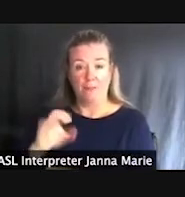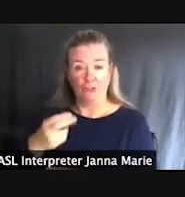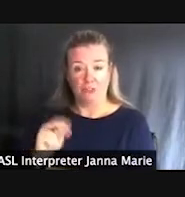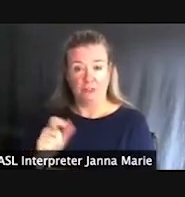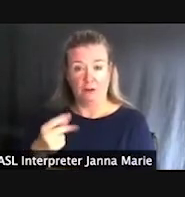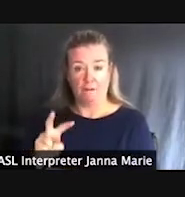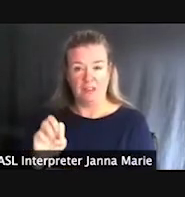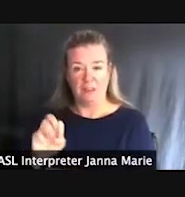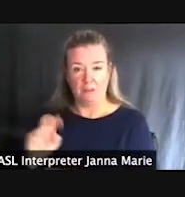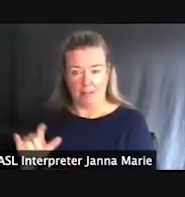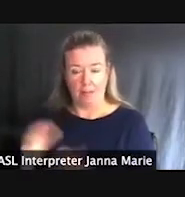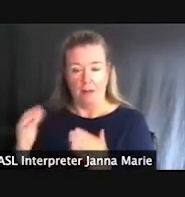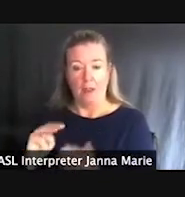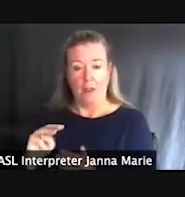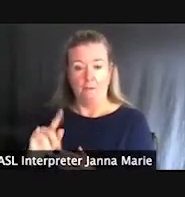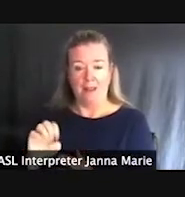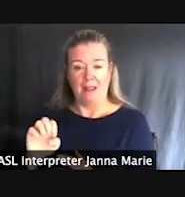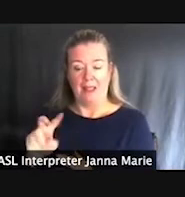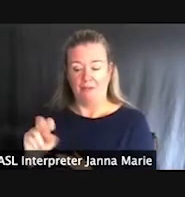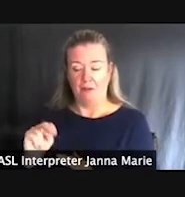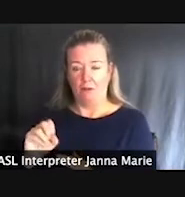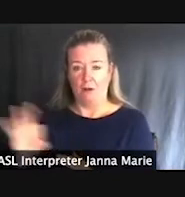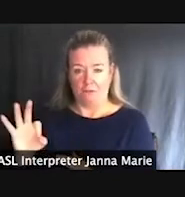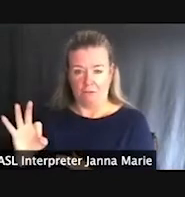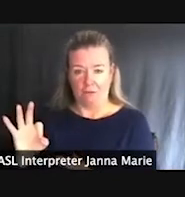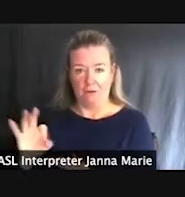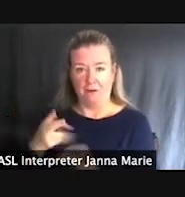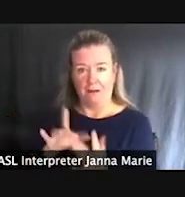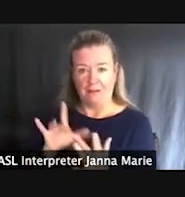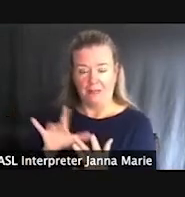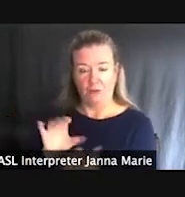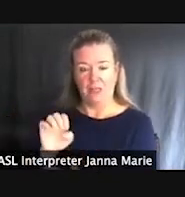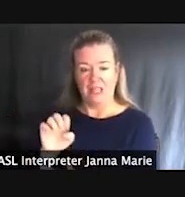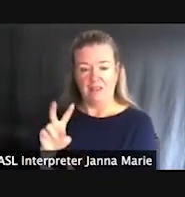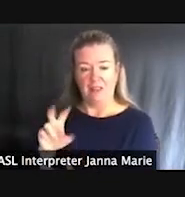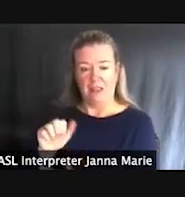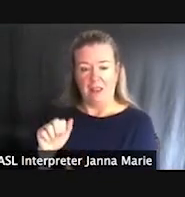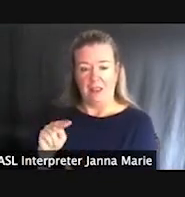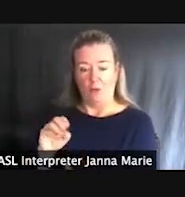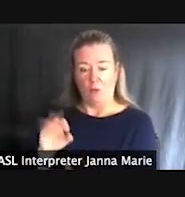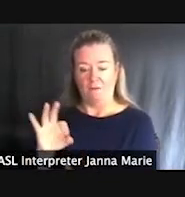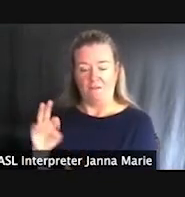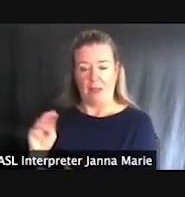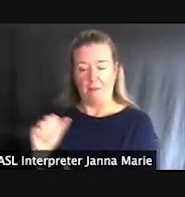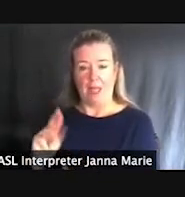Mike Evanoff, I've also looped him in here as a contact, evanoffm@michigan.gov and he's